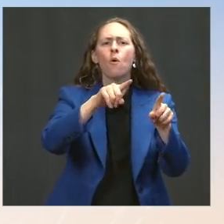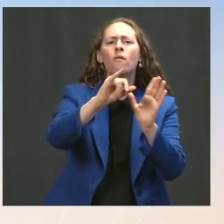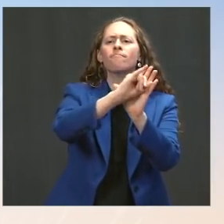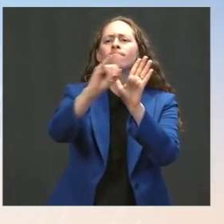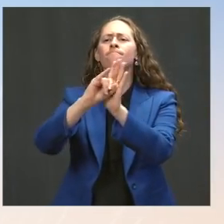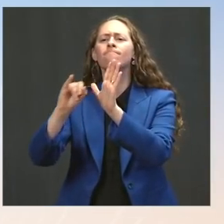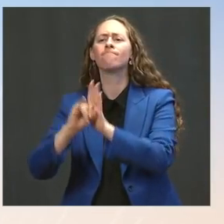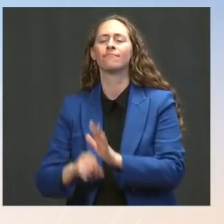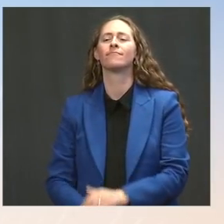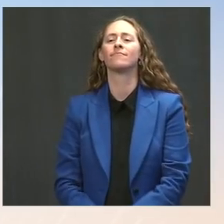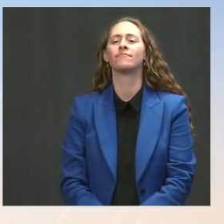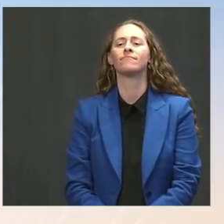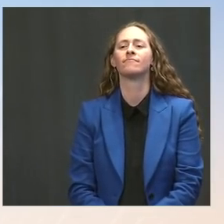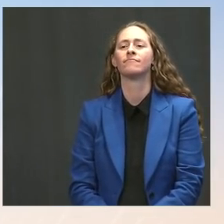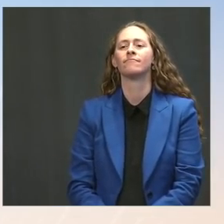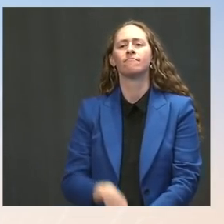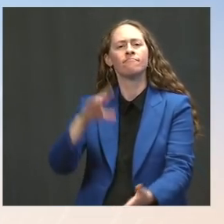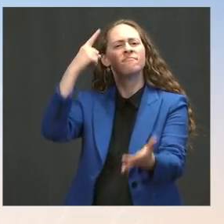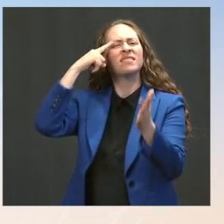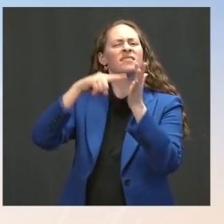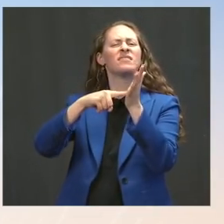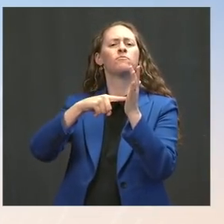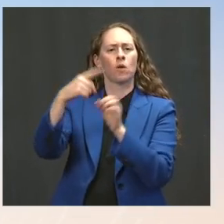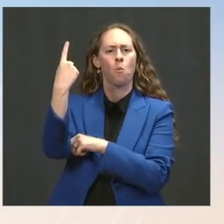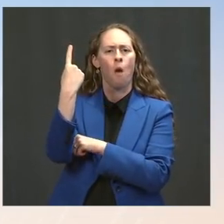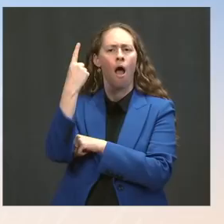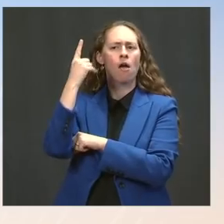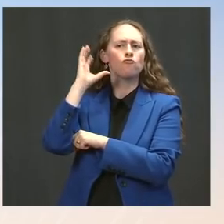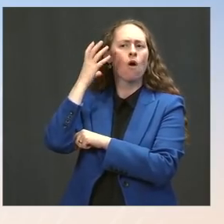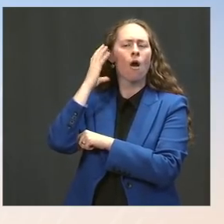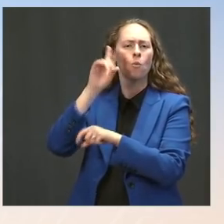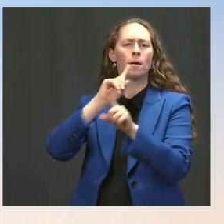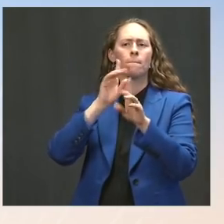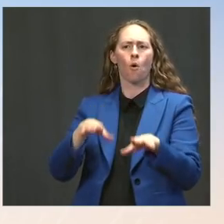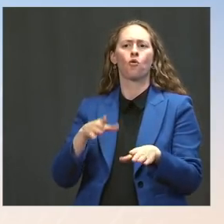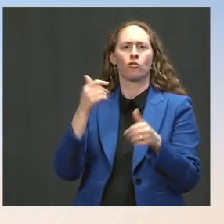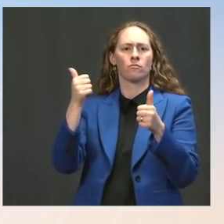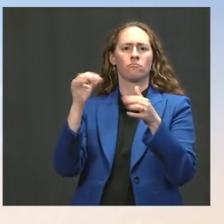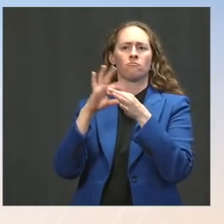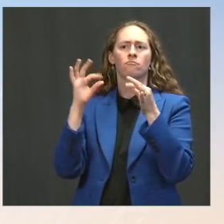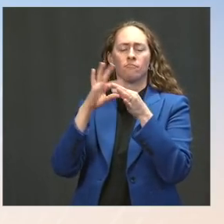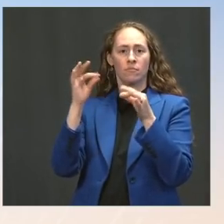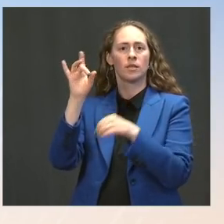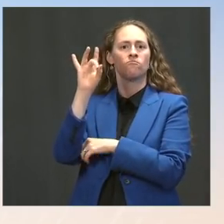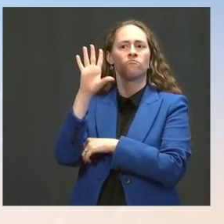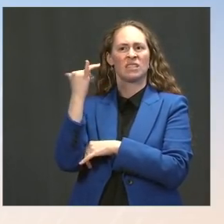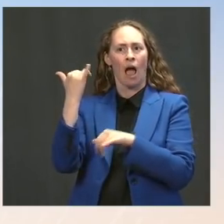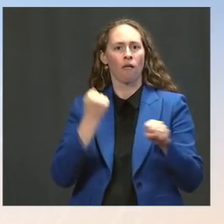are saying from their hospital bed that they plan to be a strong advocate for the vaccine after recovering from severe illness